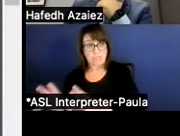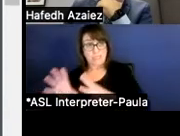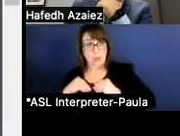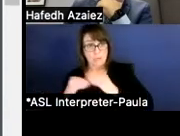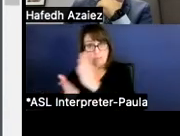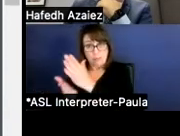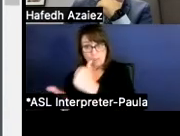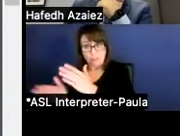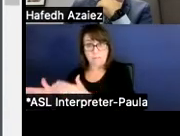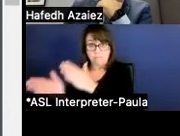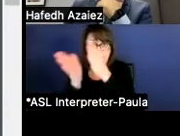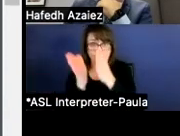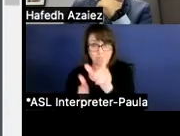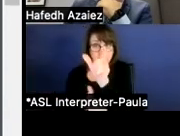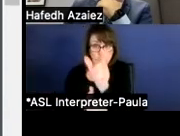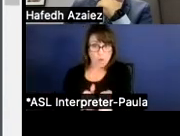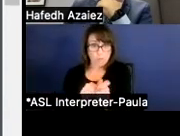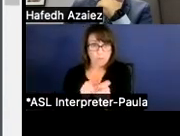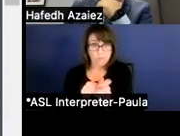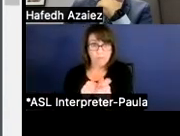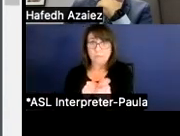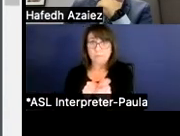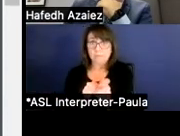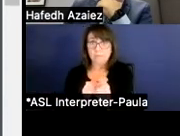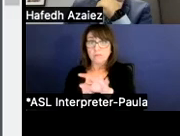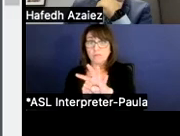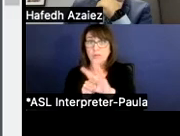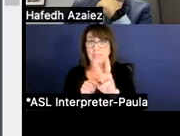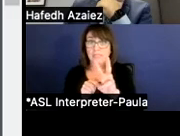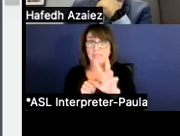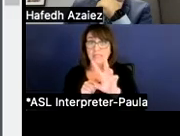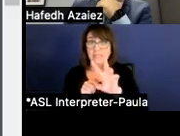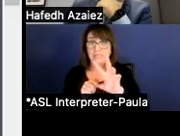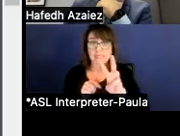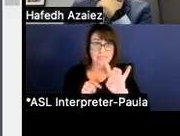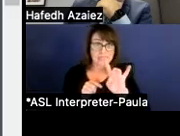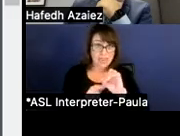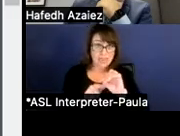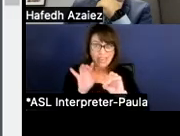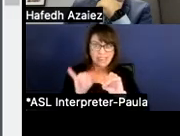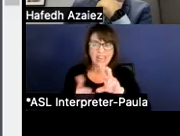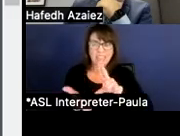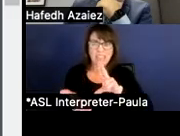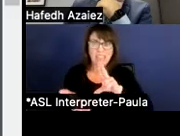The next column, it's 46,680, enrollment stays flat.